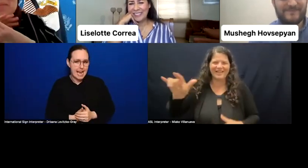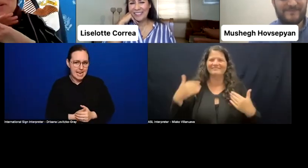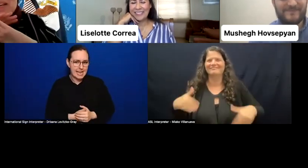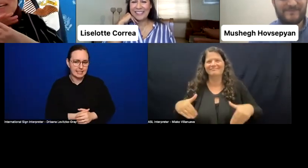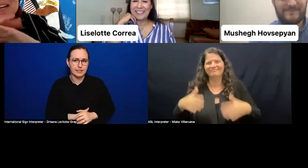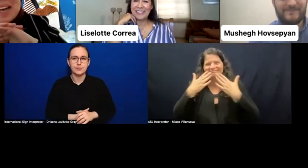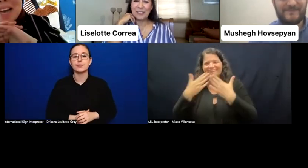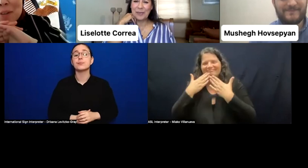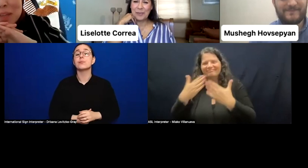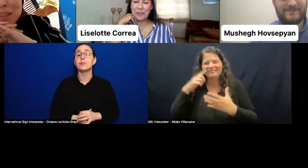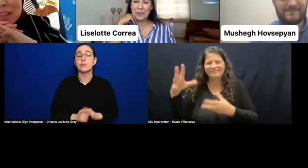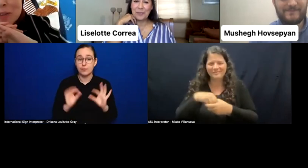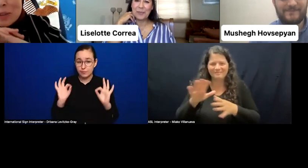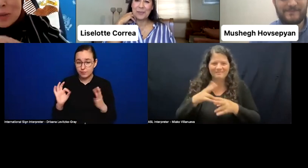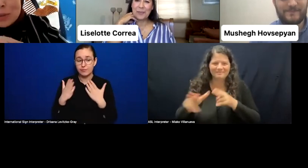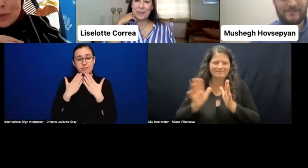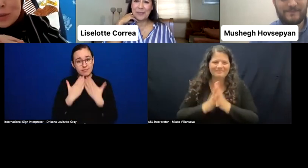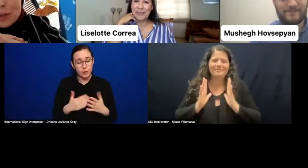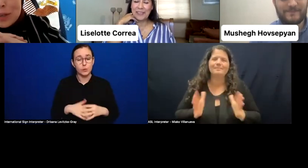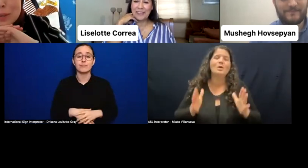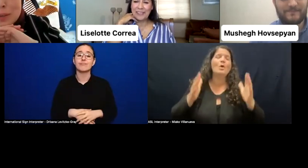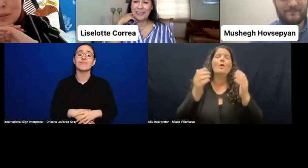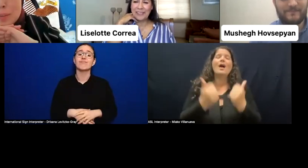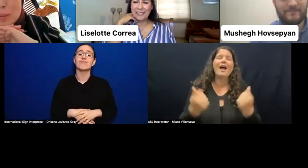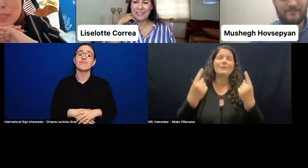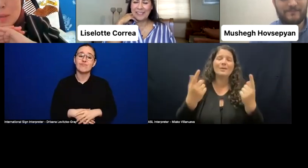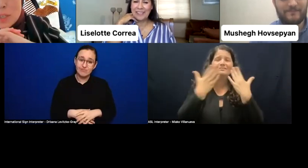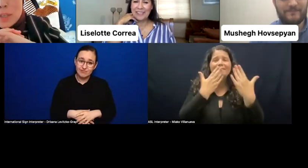Well, everyone, thank you so much for your participation.